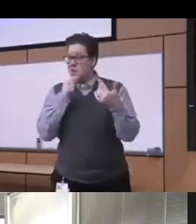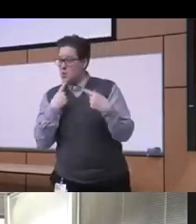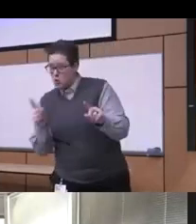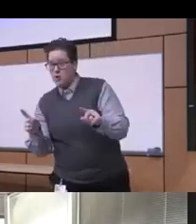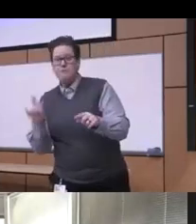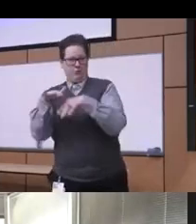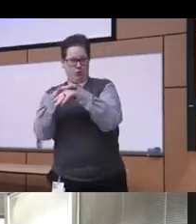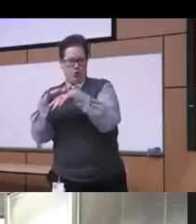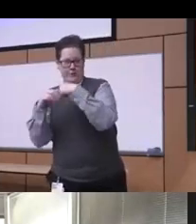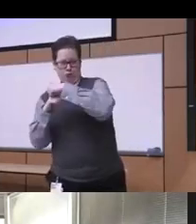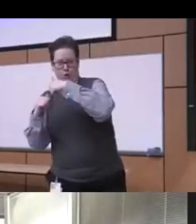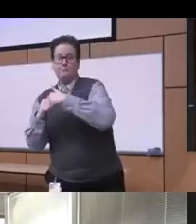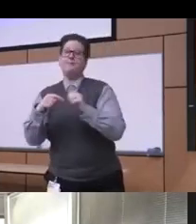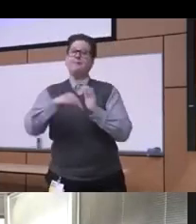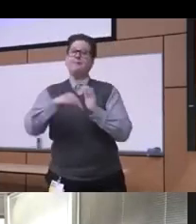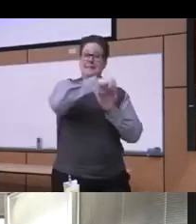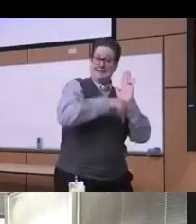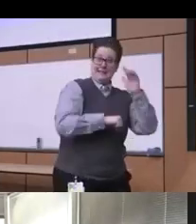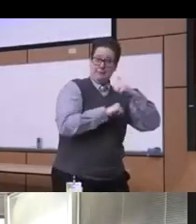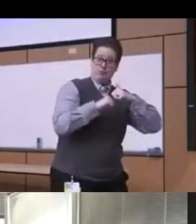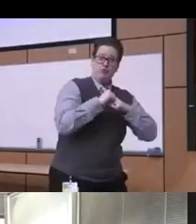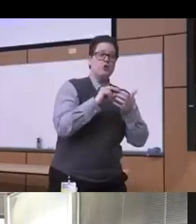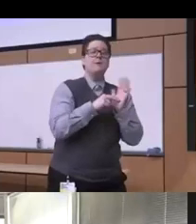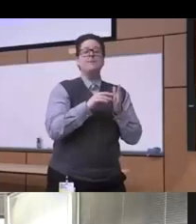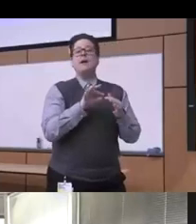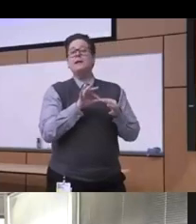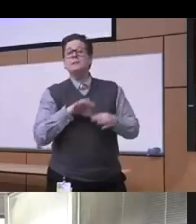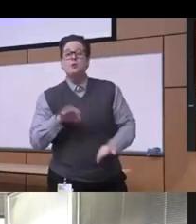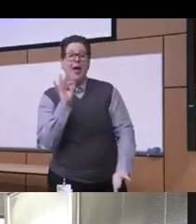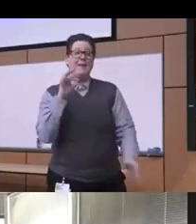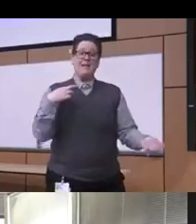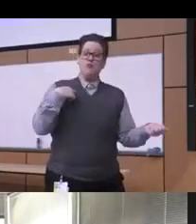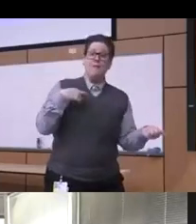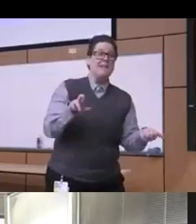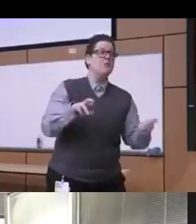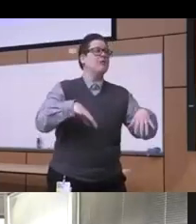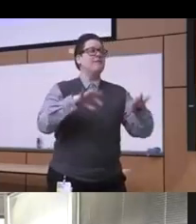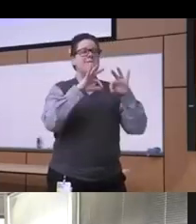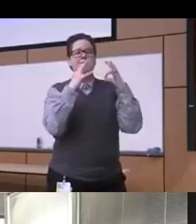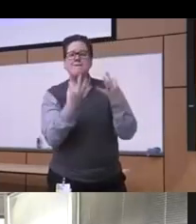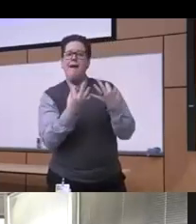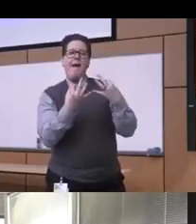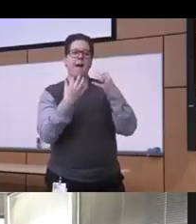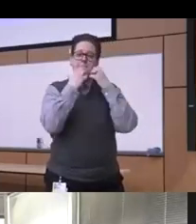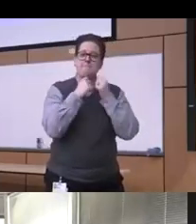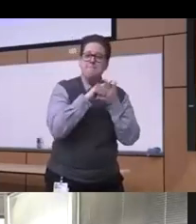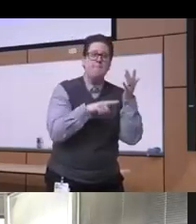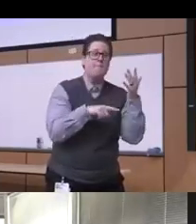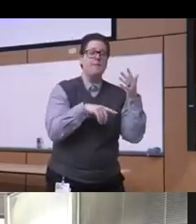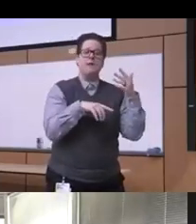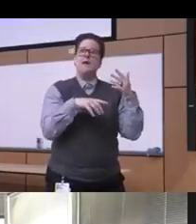is that how you refer to spirituality religion the family structure Society economics and all